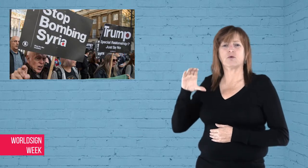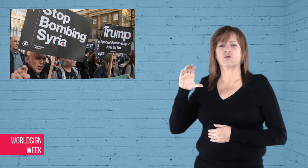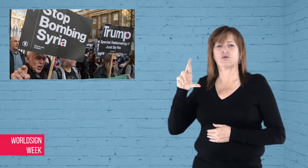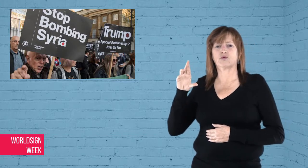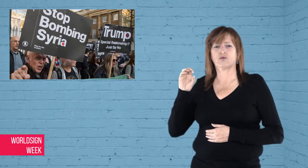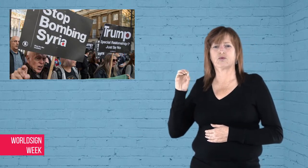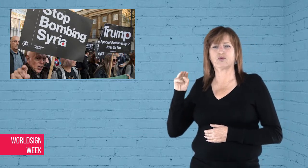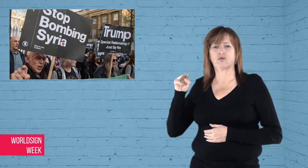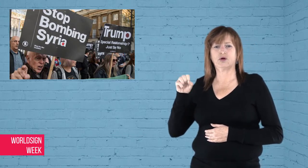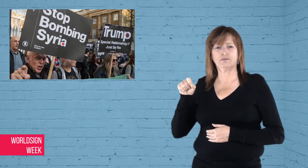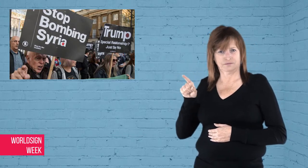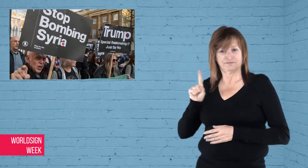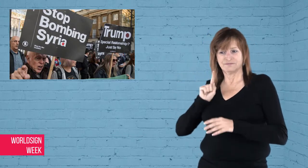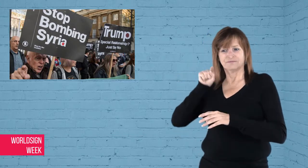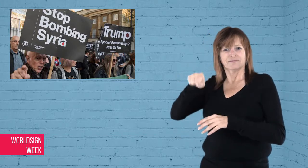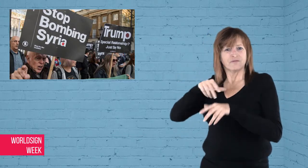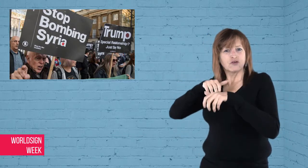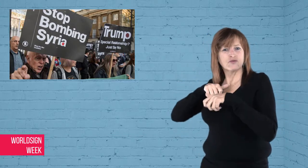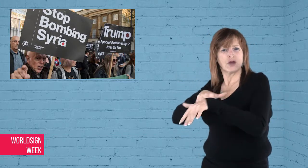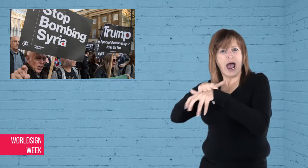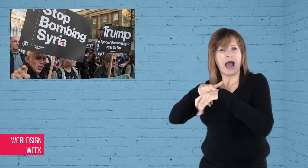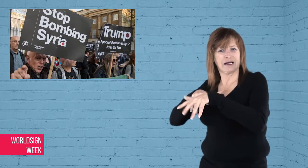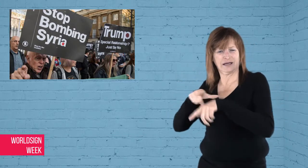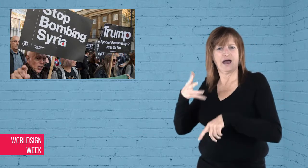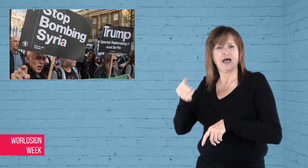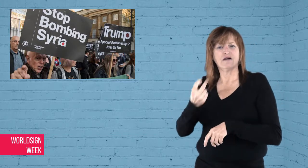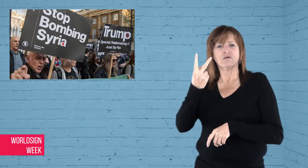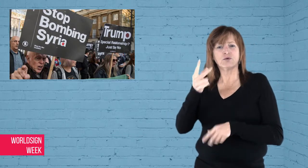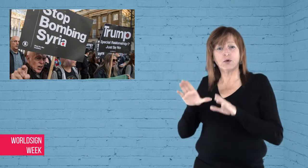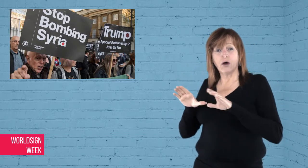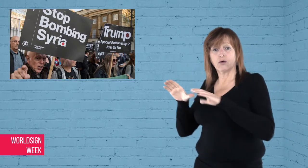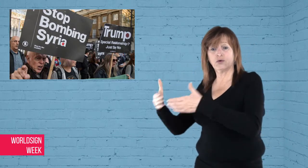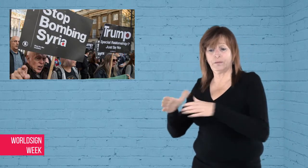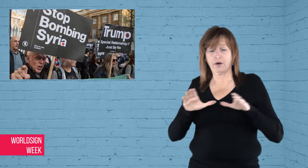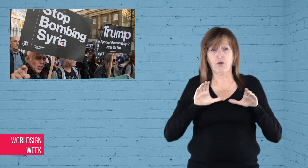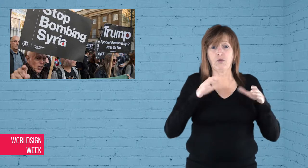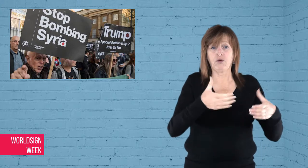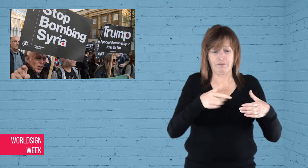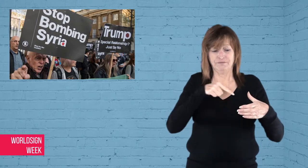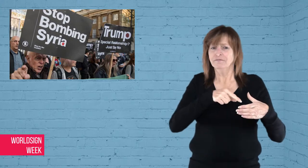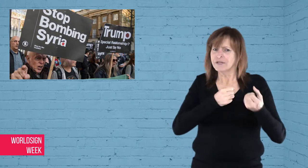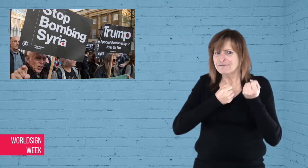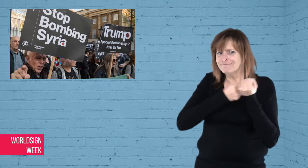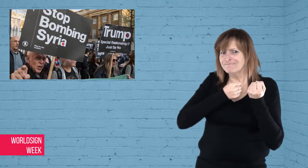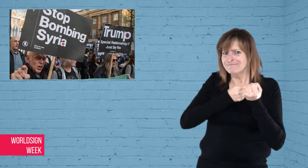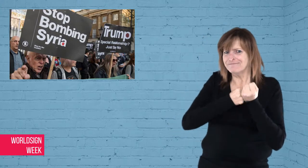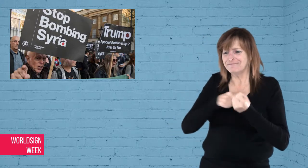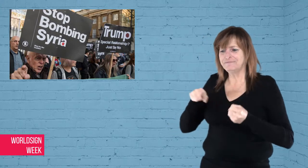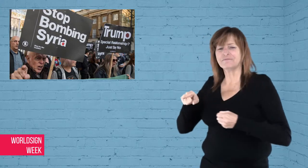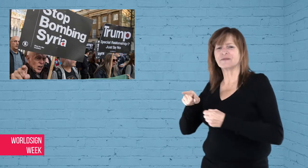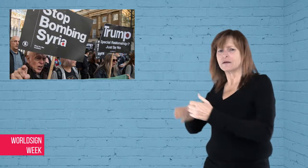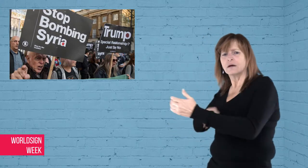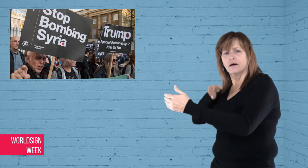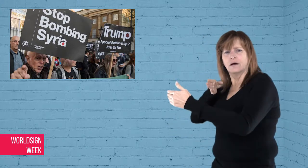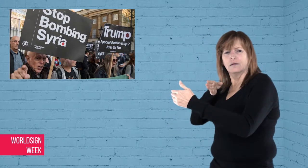a rally which had two groups - for and against the Syrian airstrikes. Police